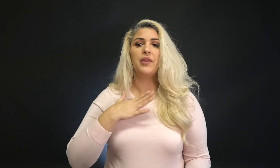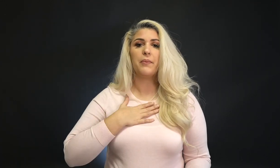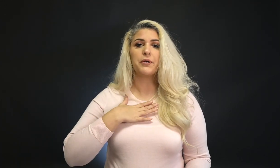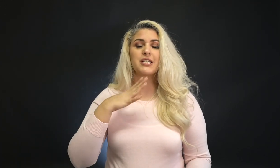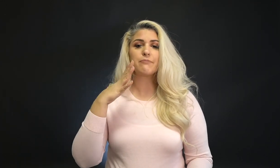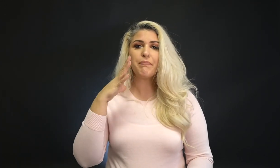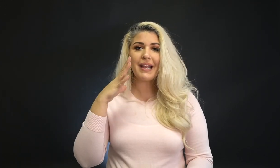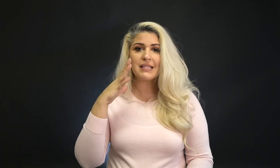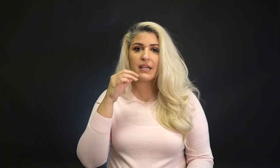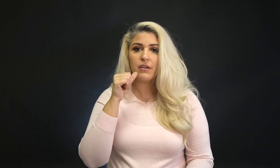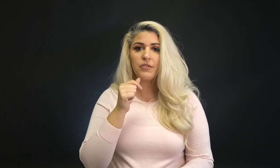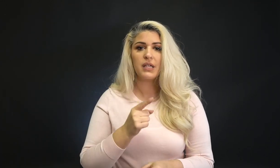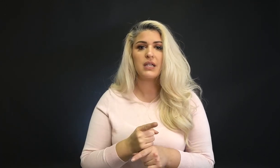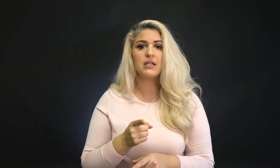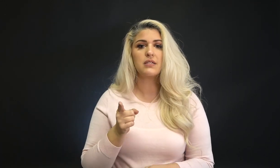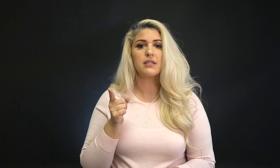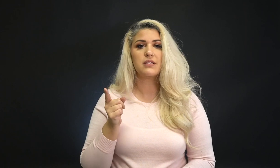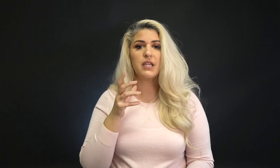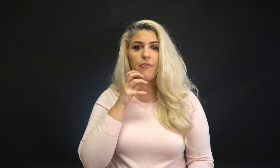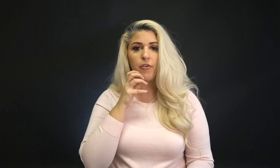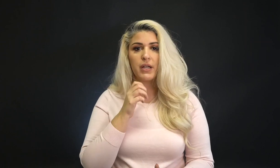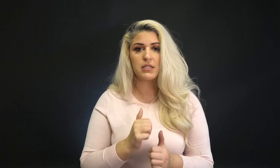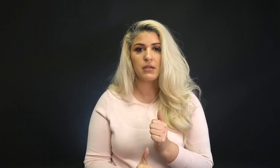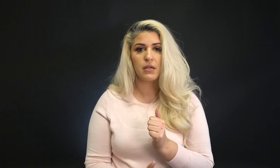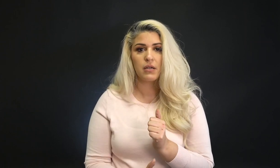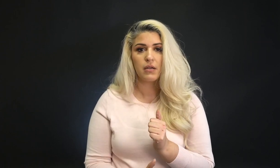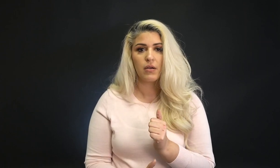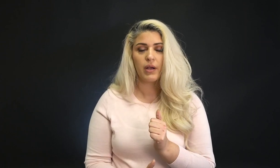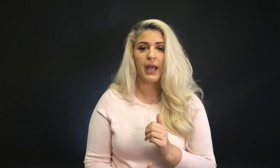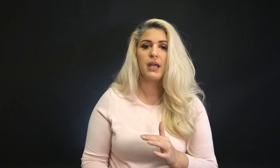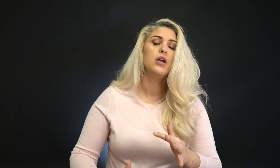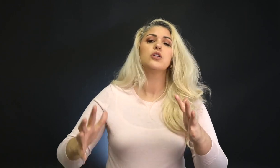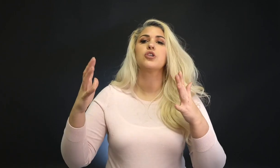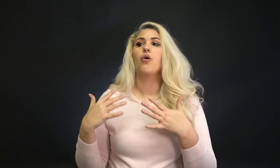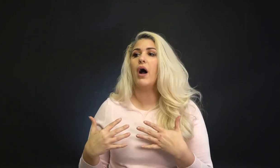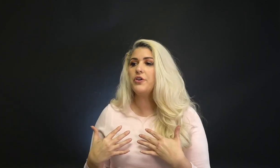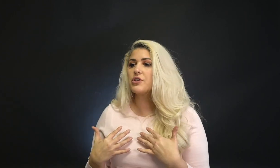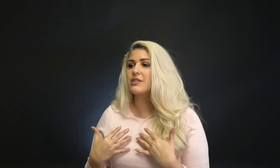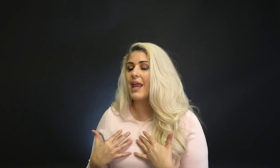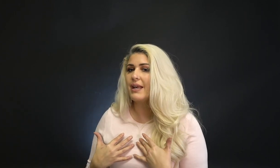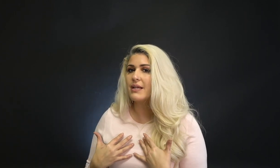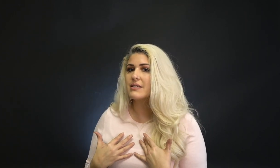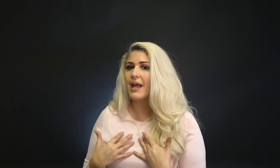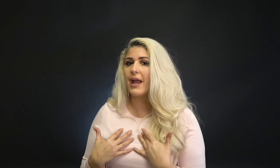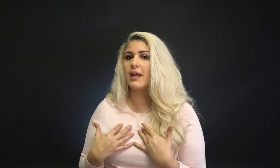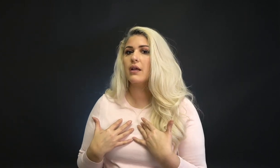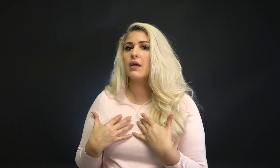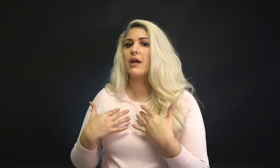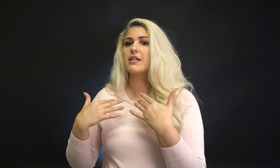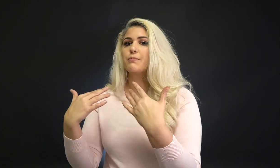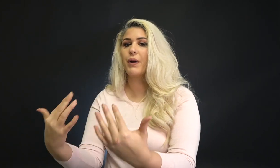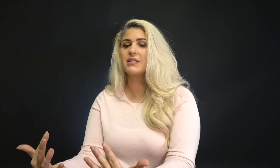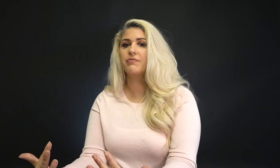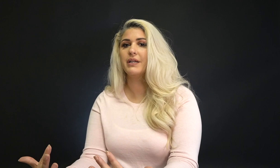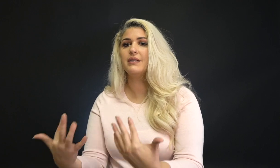but the perspective is different. Okay, so understanding a sign expressively